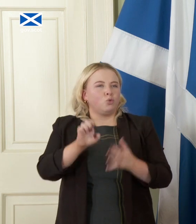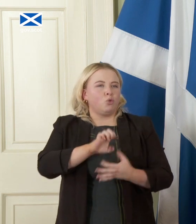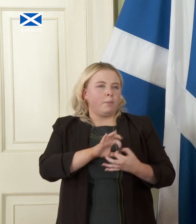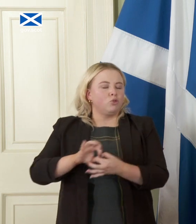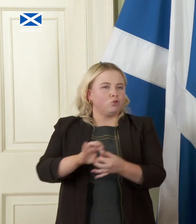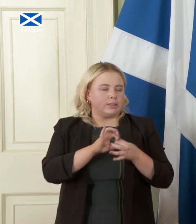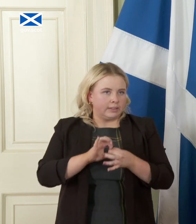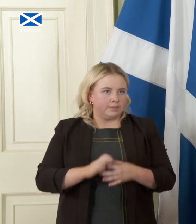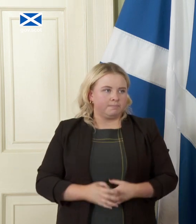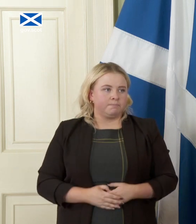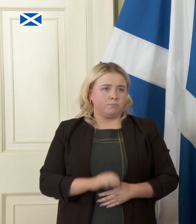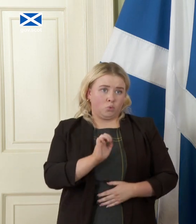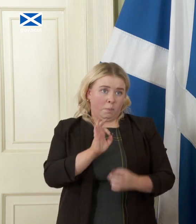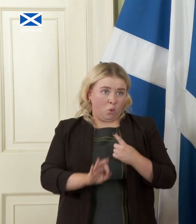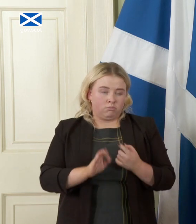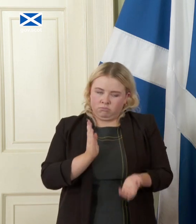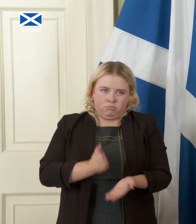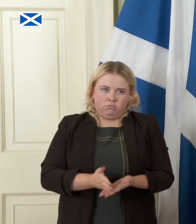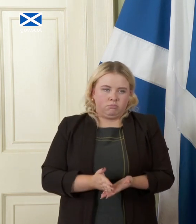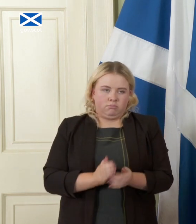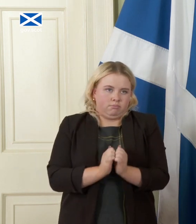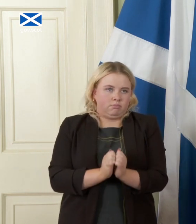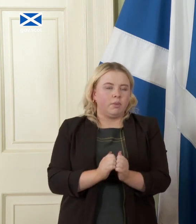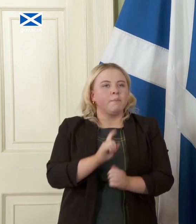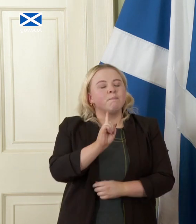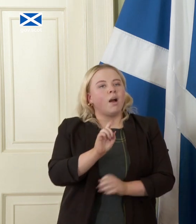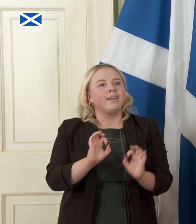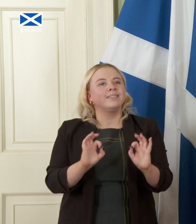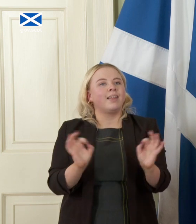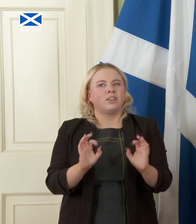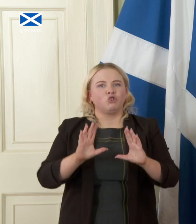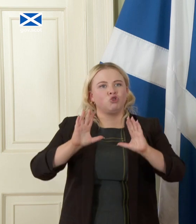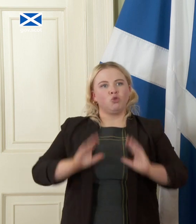the point you are making is a legitimate one but there is nothing that would stop an independent